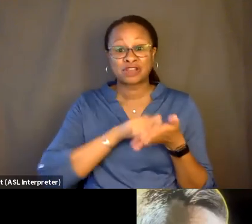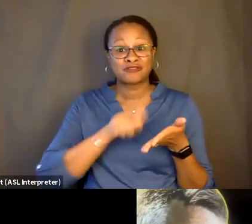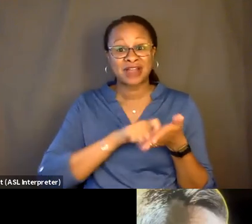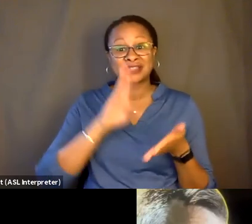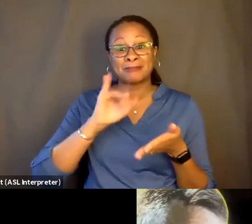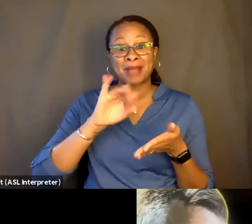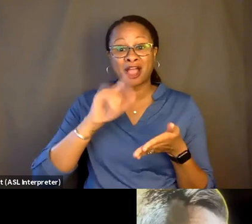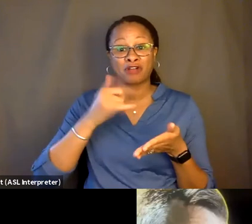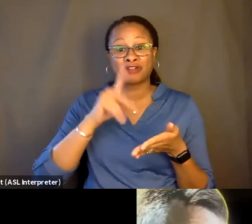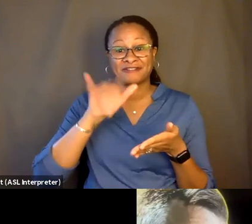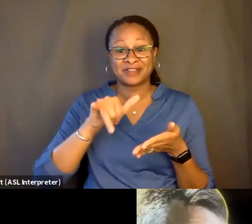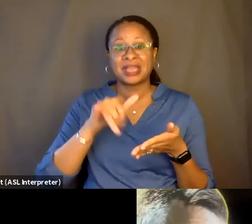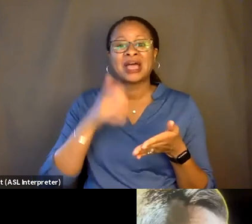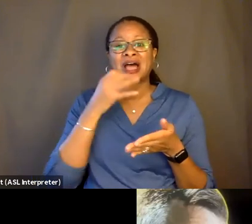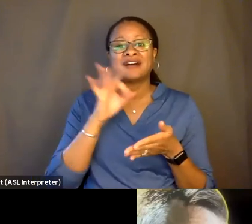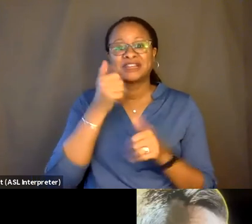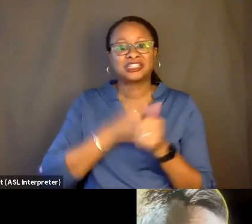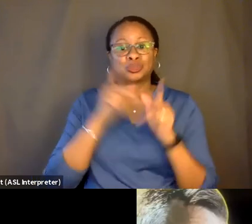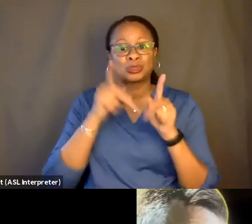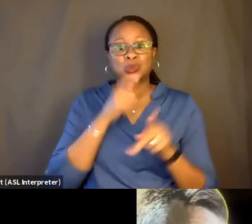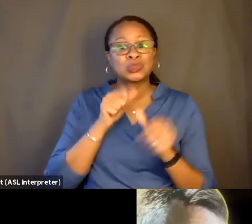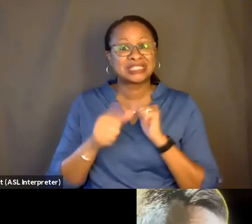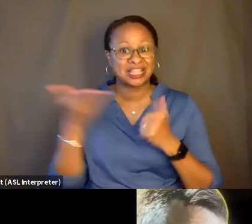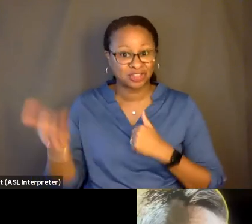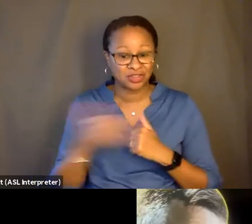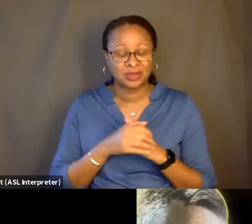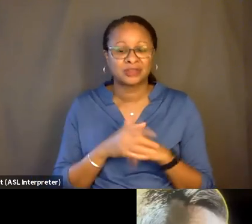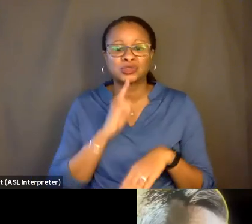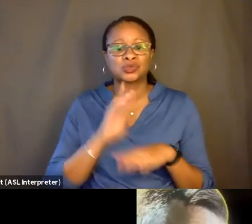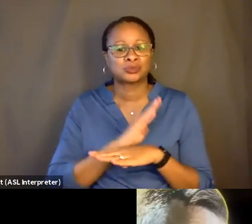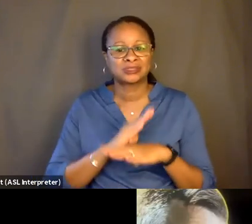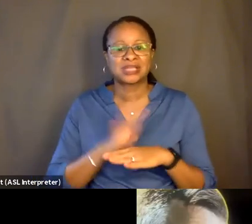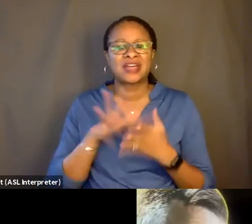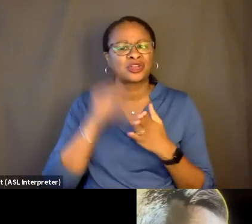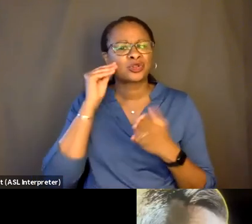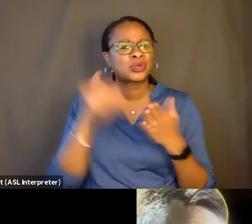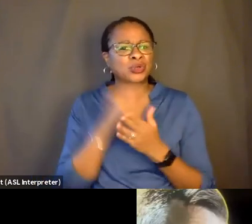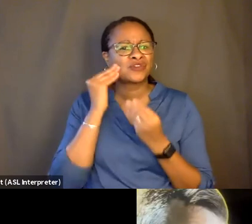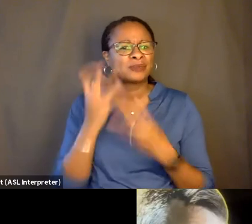of each person who stays there. And so they're actually learning new information about my dad.